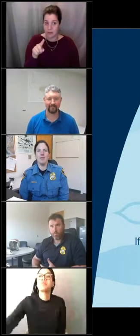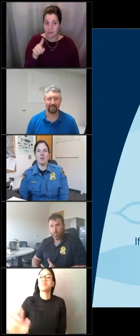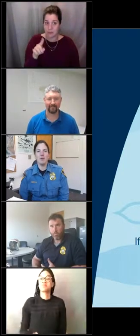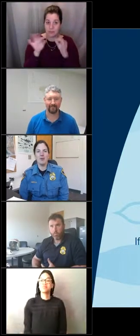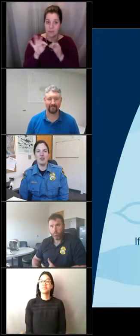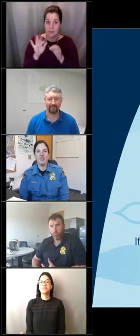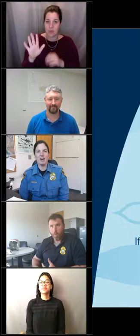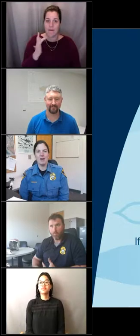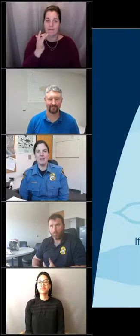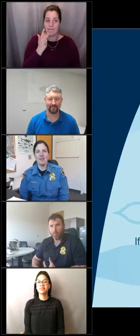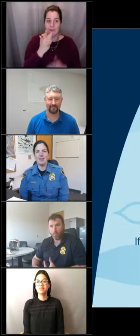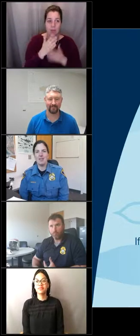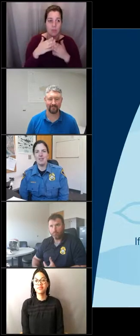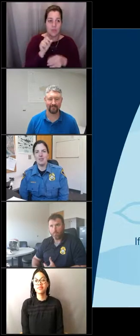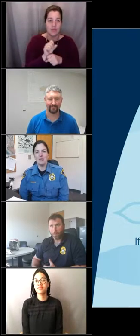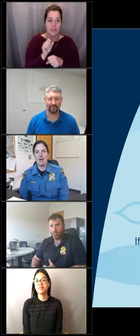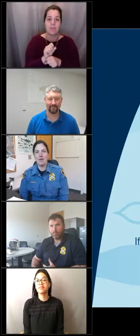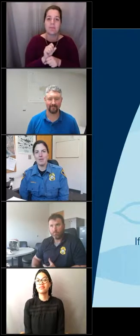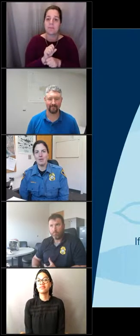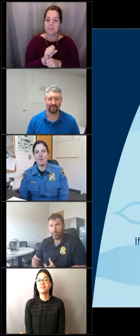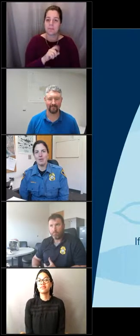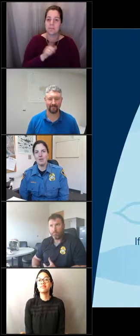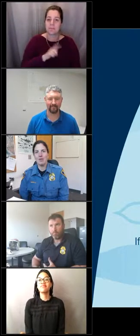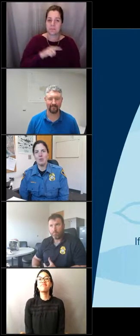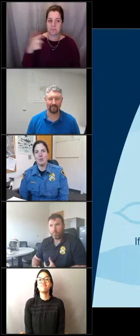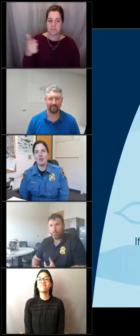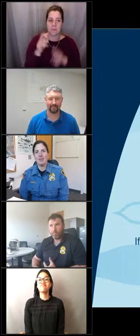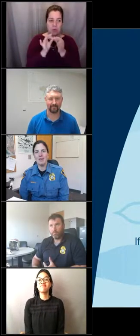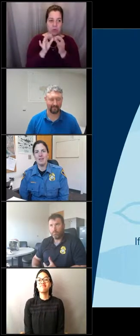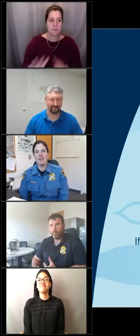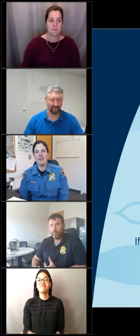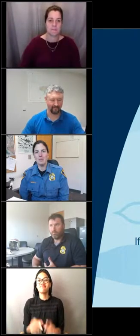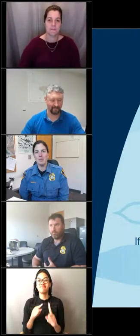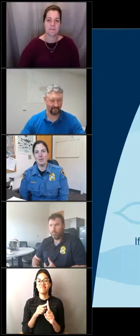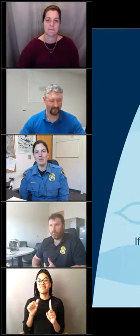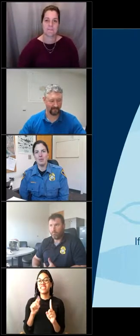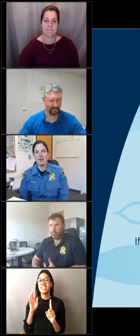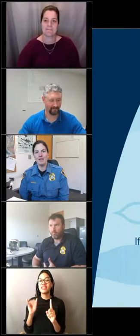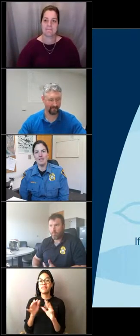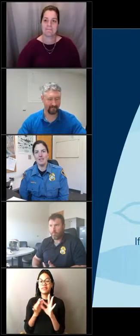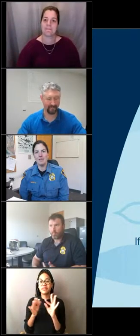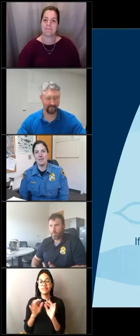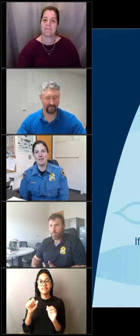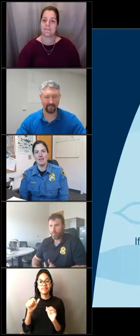The favorite part of my job is the travel and the new places and people that I get to meet.